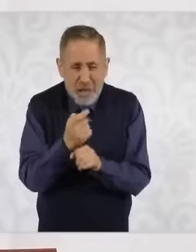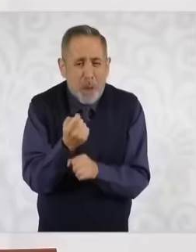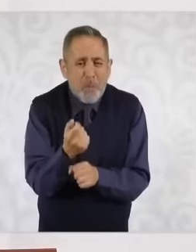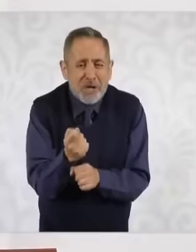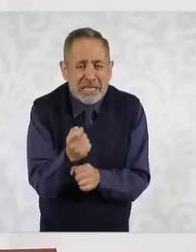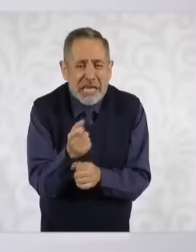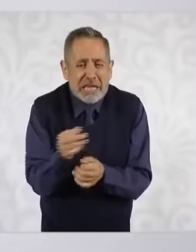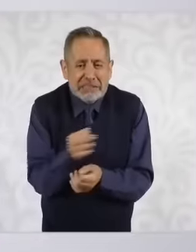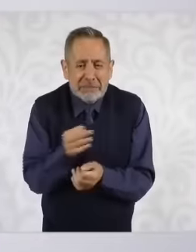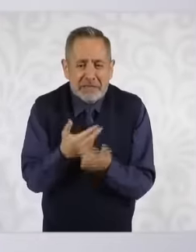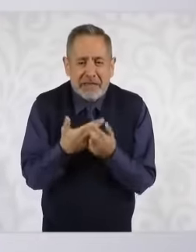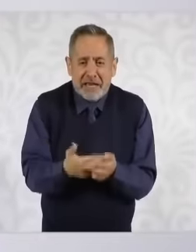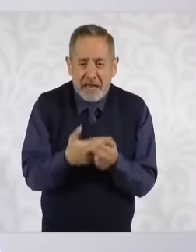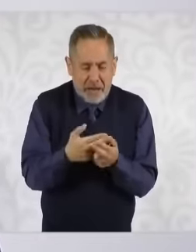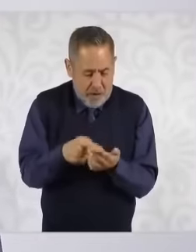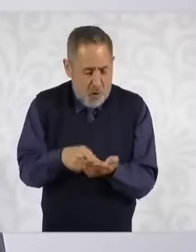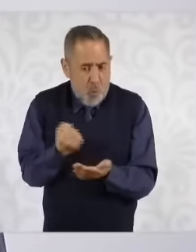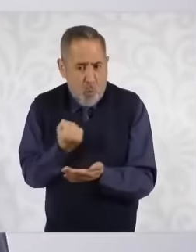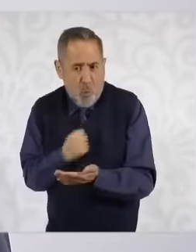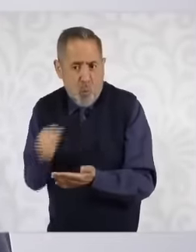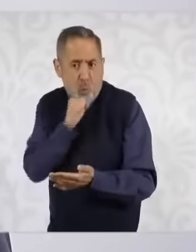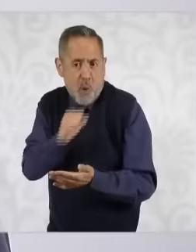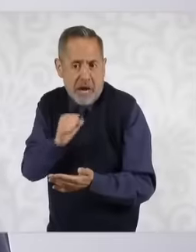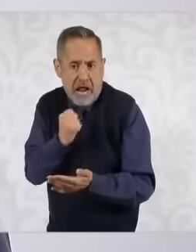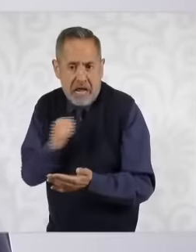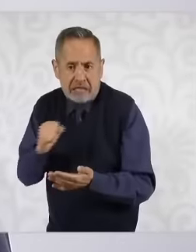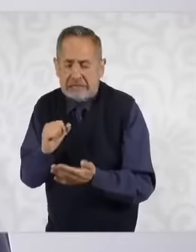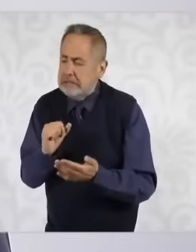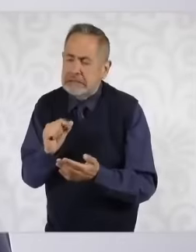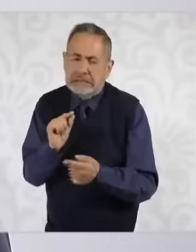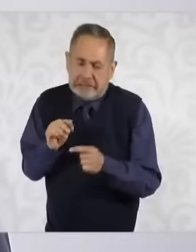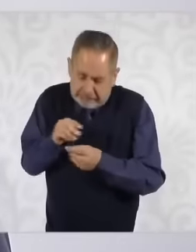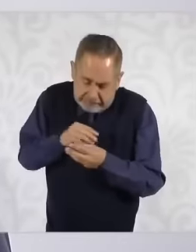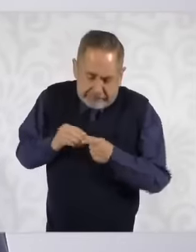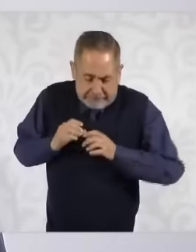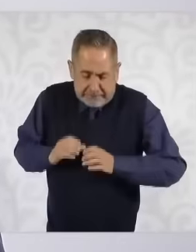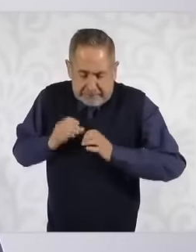left in Mexico of very good quality, so we have to multiply it every year.